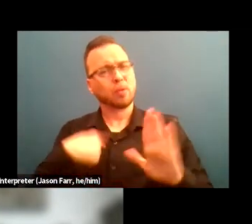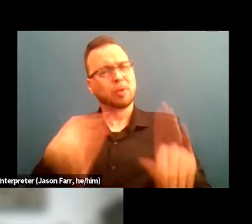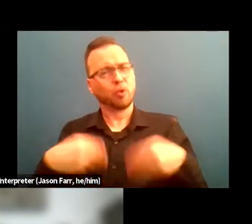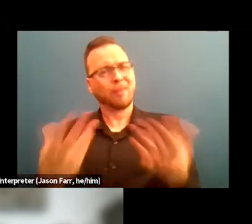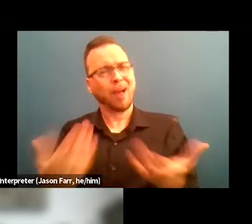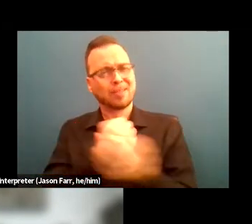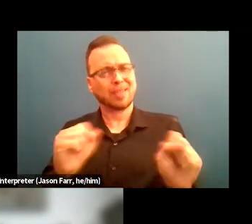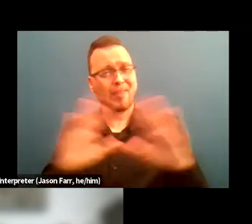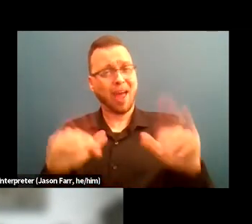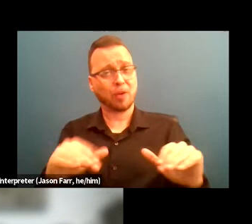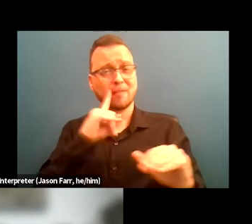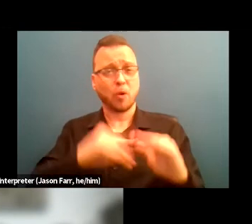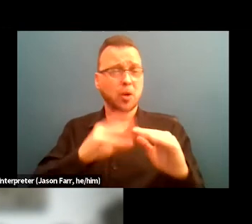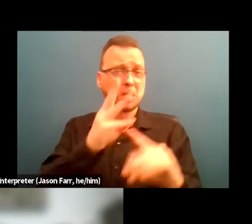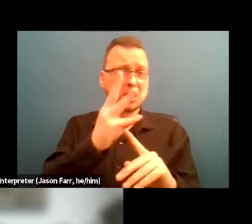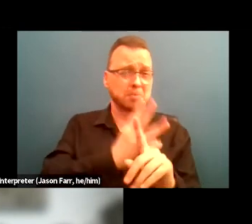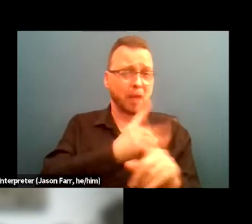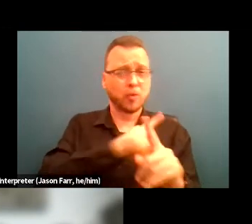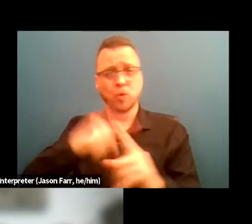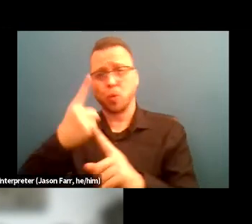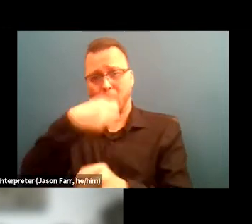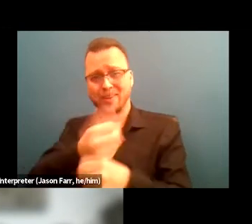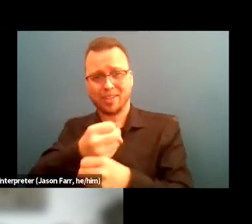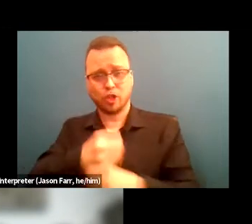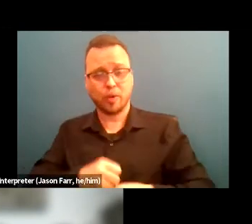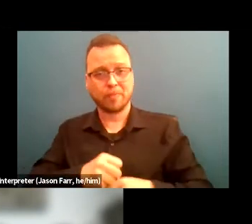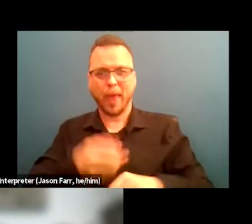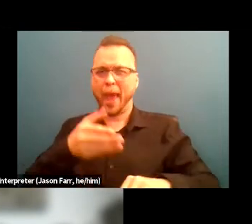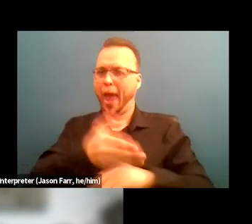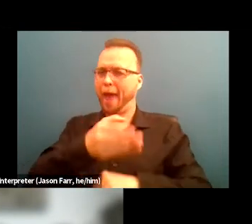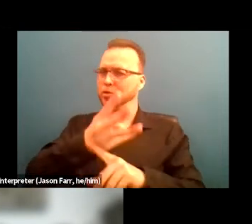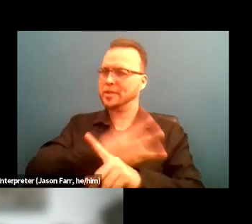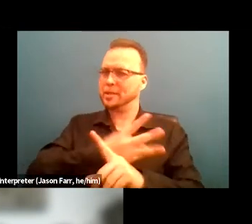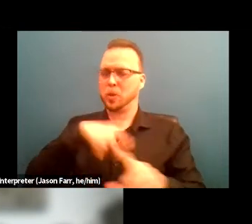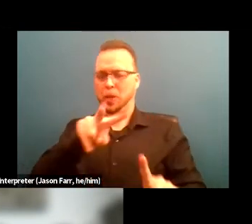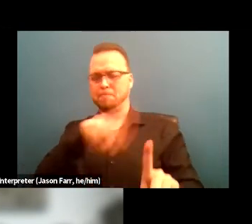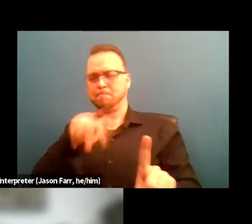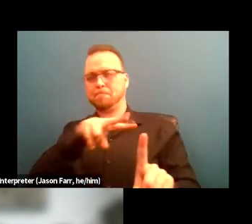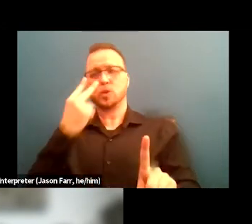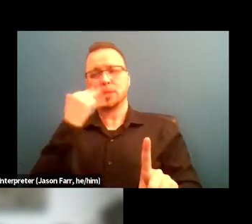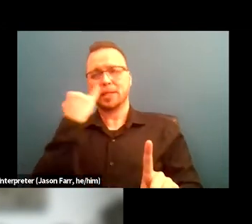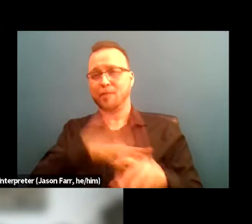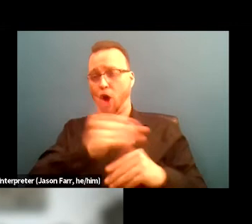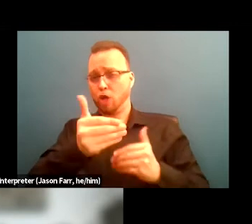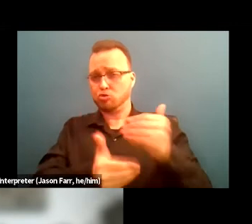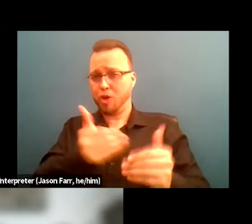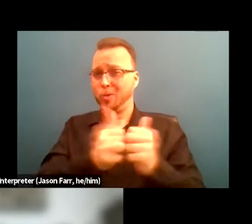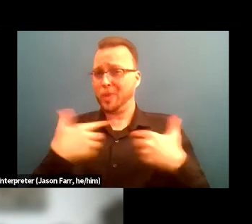for six months to a year reevaluate after they've been there for six months to see if they're on track with recovery plans.